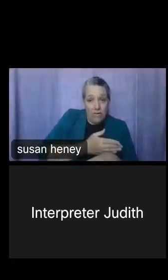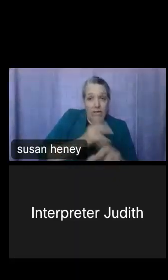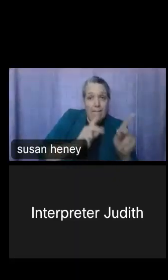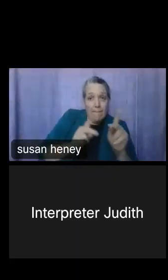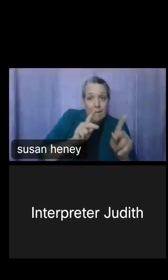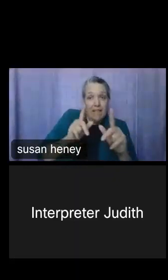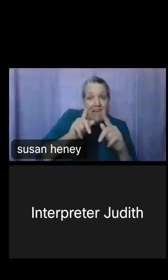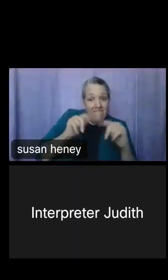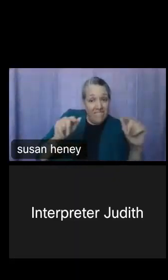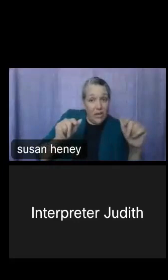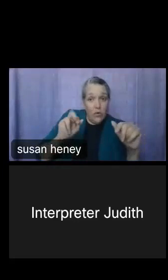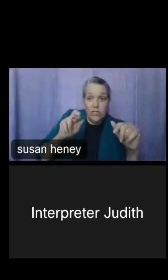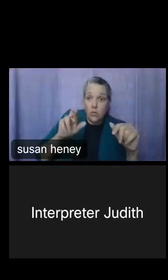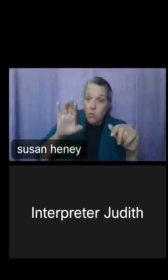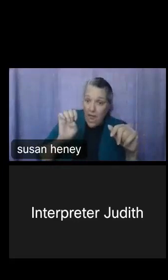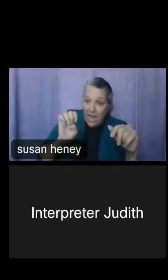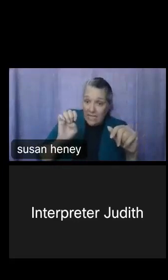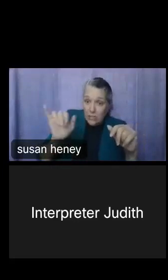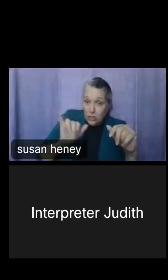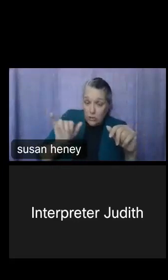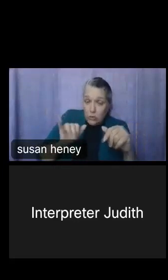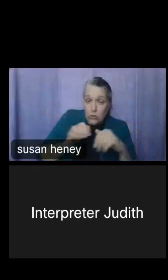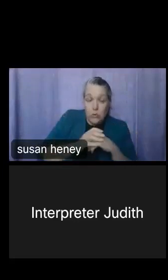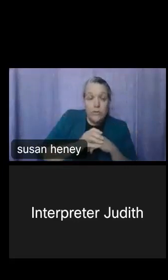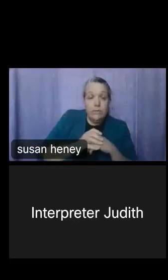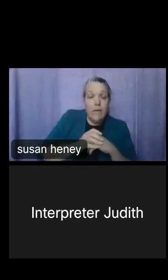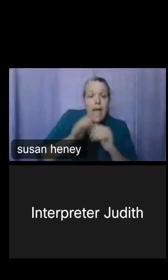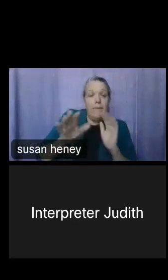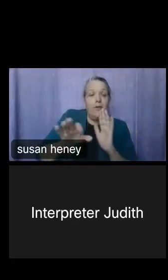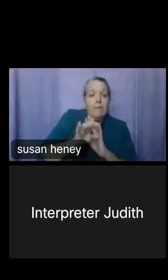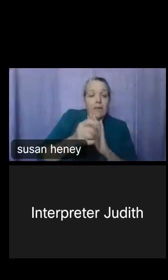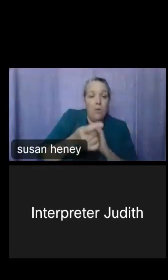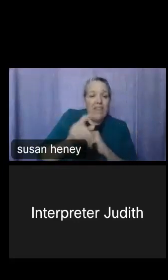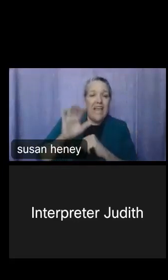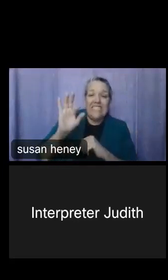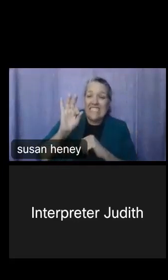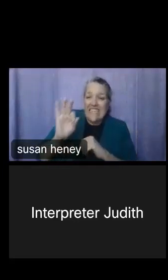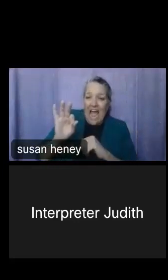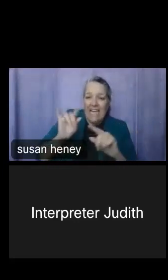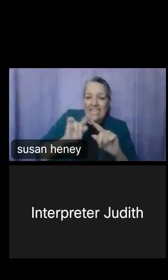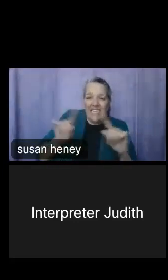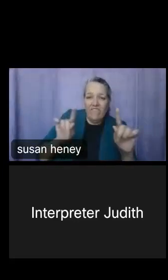hired, I'm going to select the one that has nine survey answers.